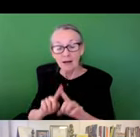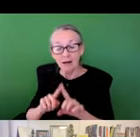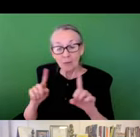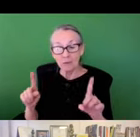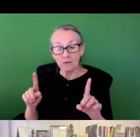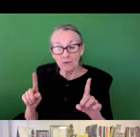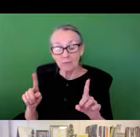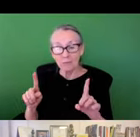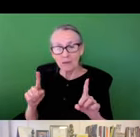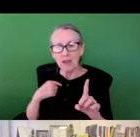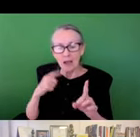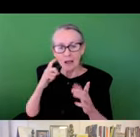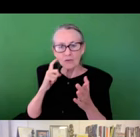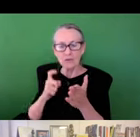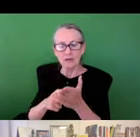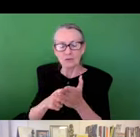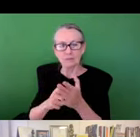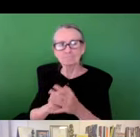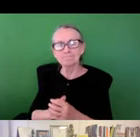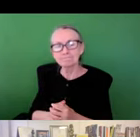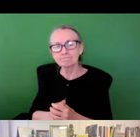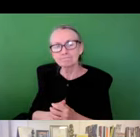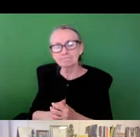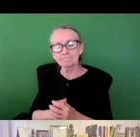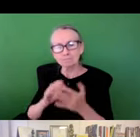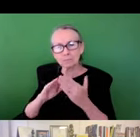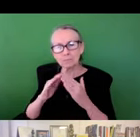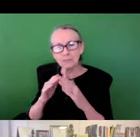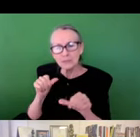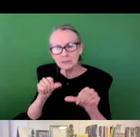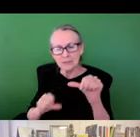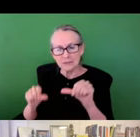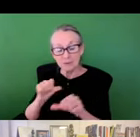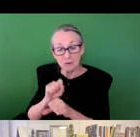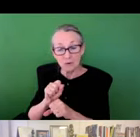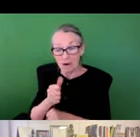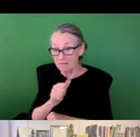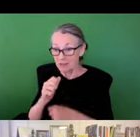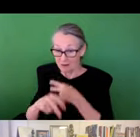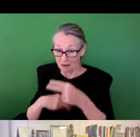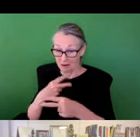of these types of assets. However, I also recognize that when it comes